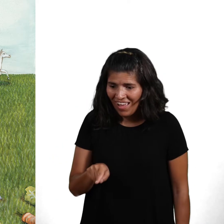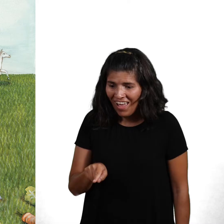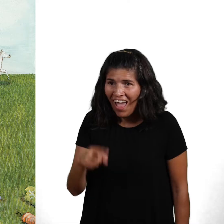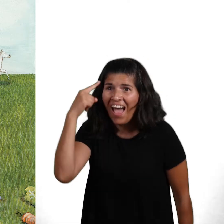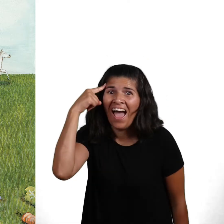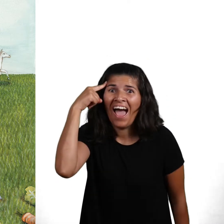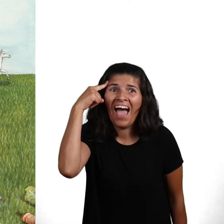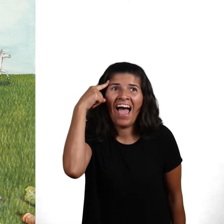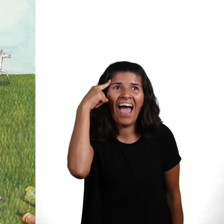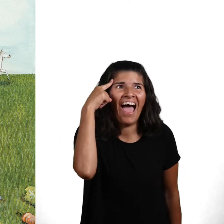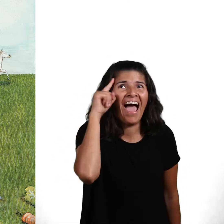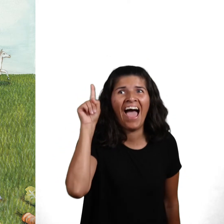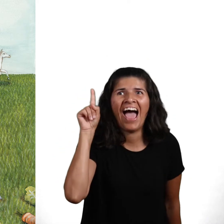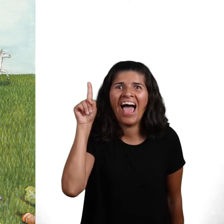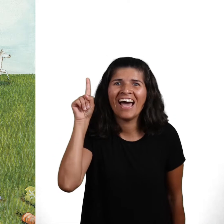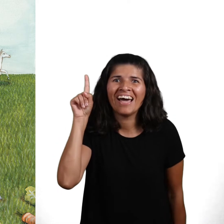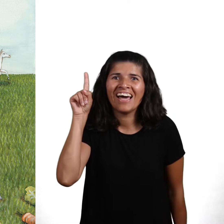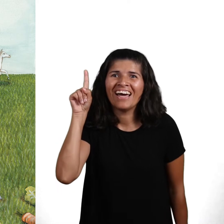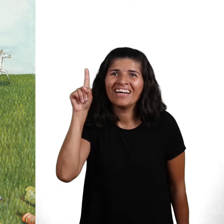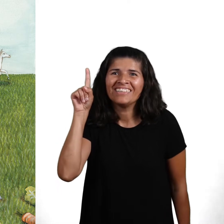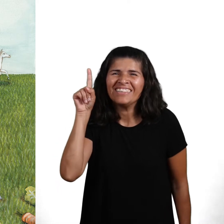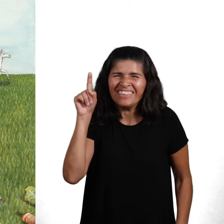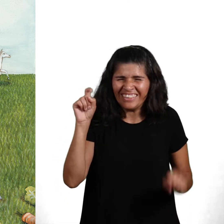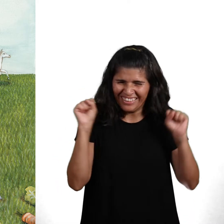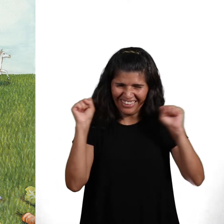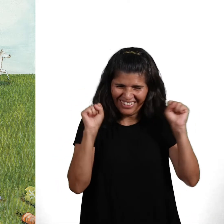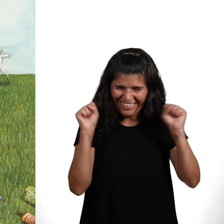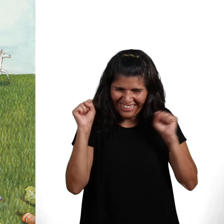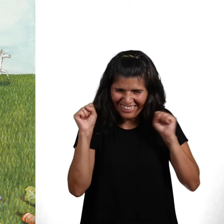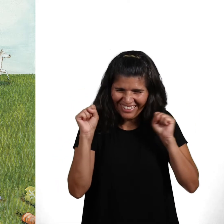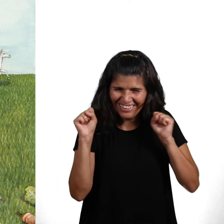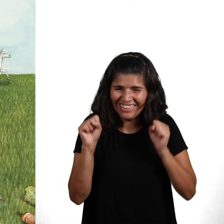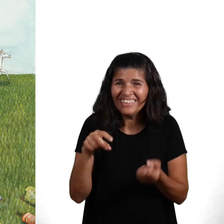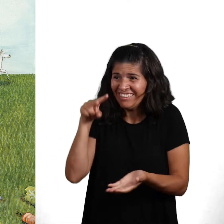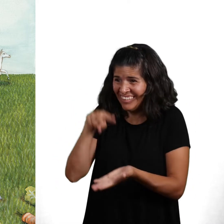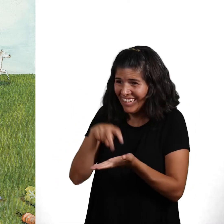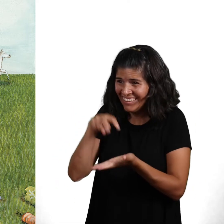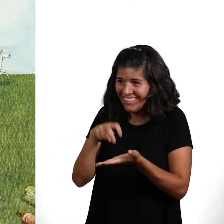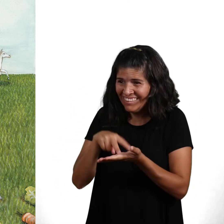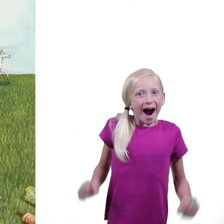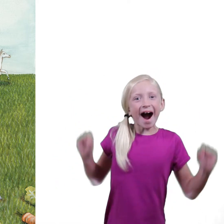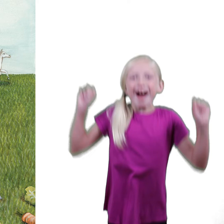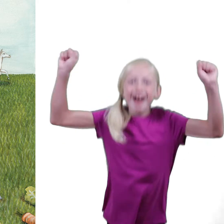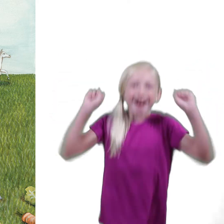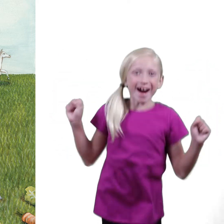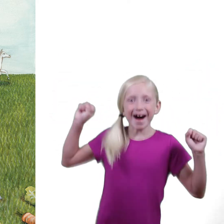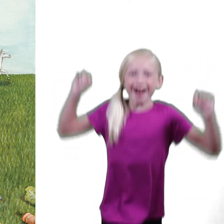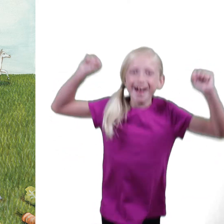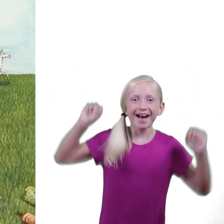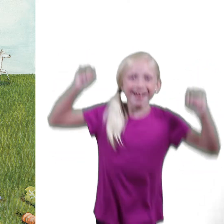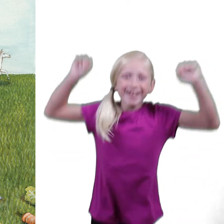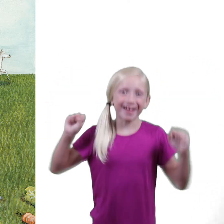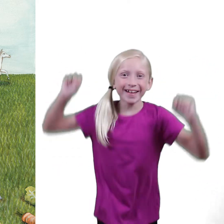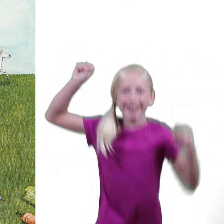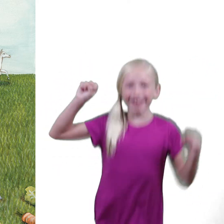It gave her such a great idea, she squealed and jumped around.